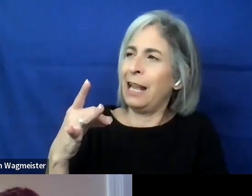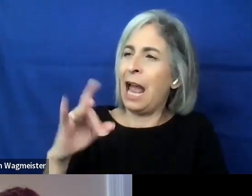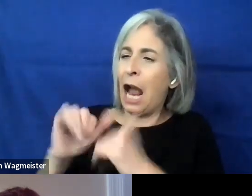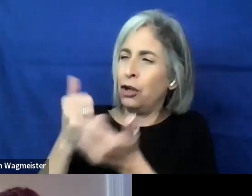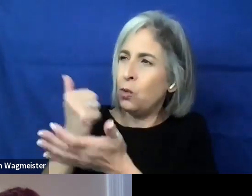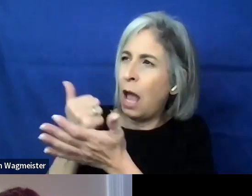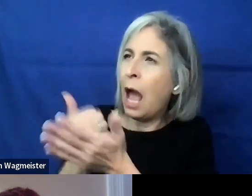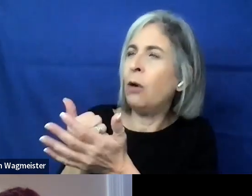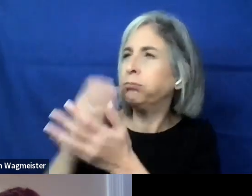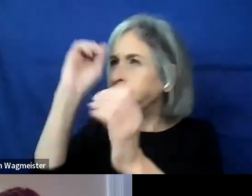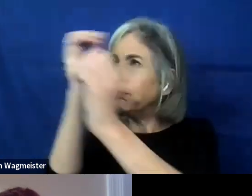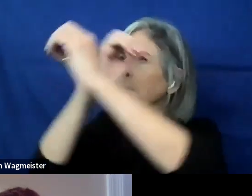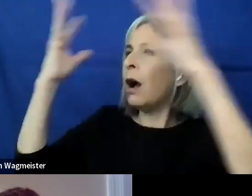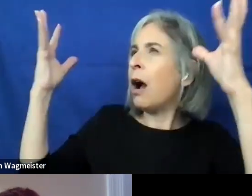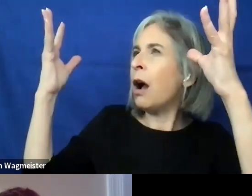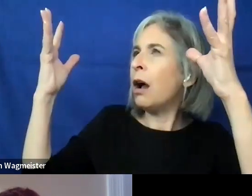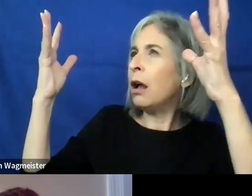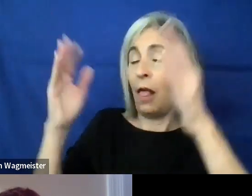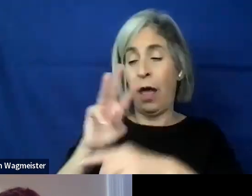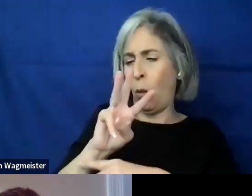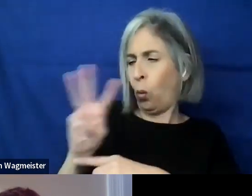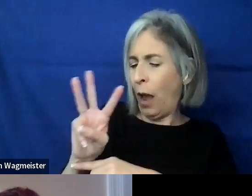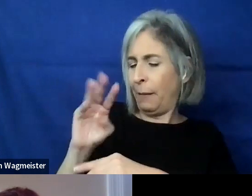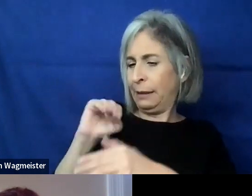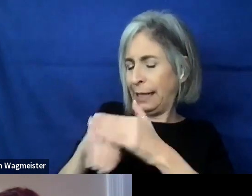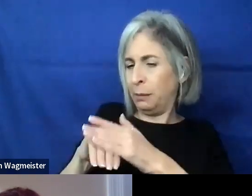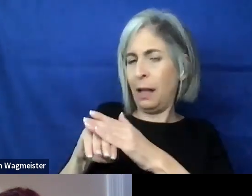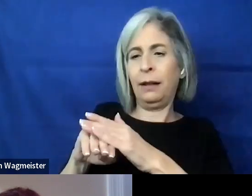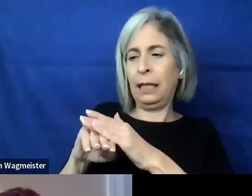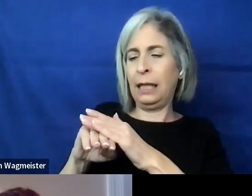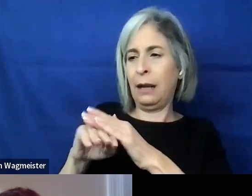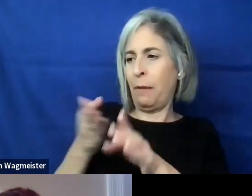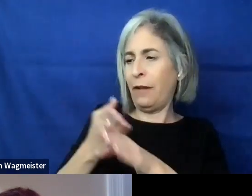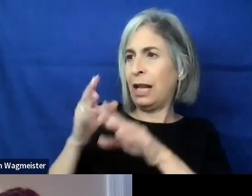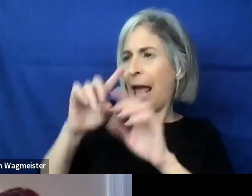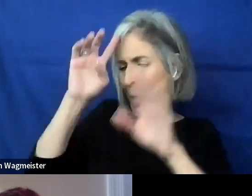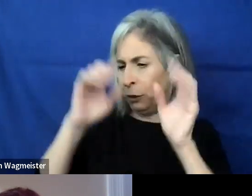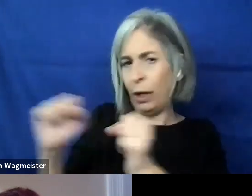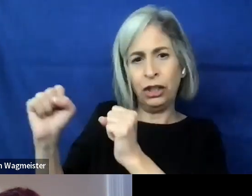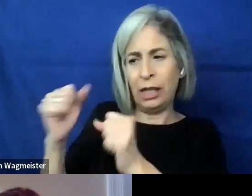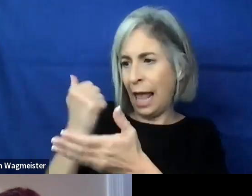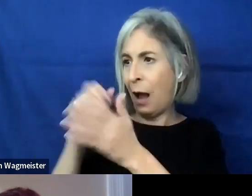web accessibility professionals really can help strategize and help organizations grow